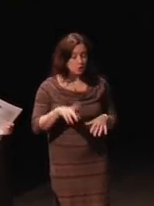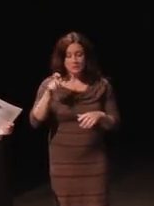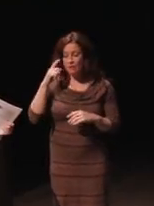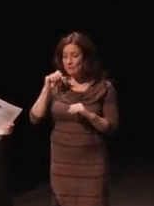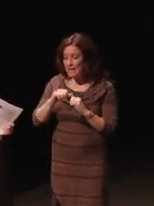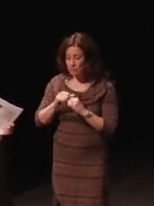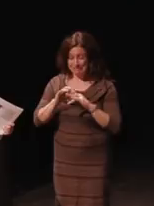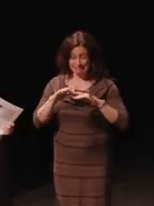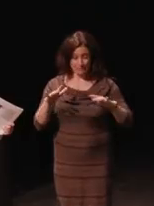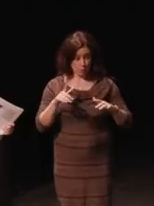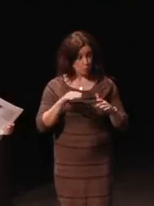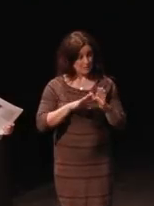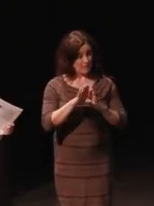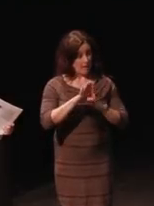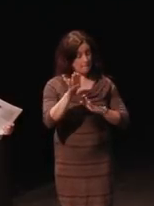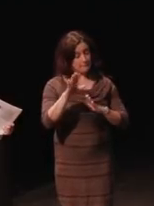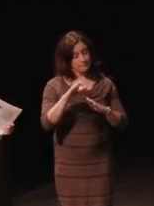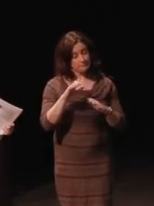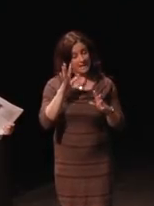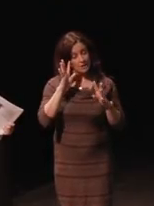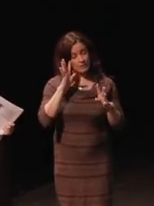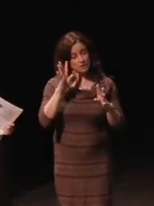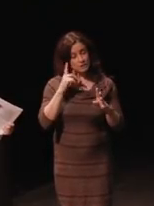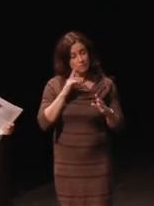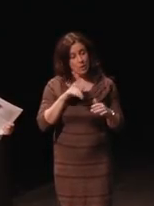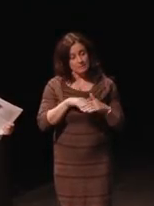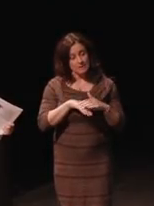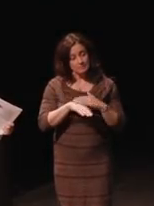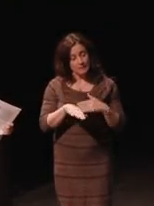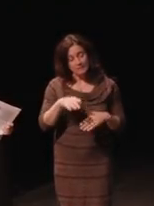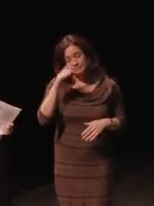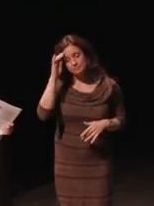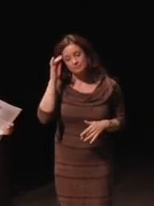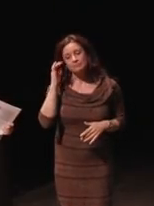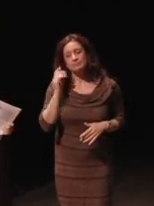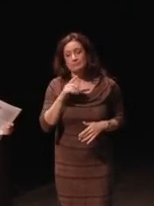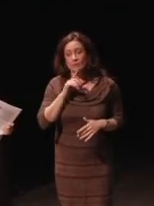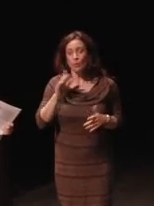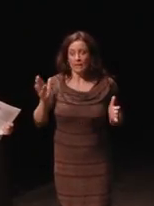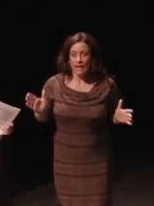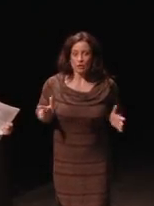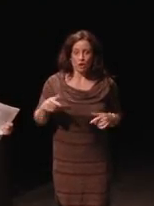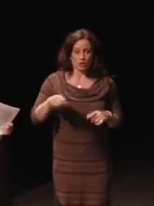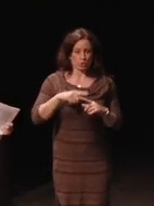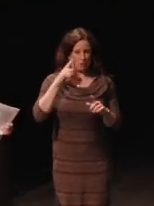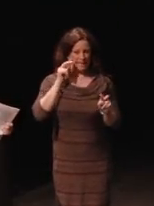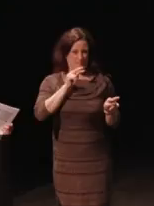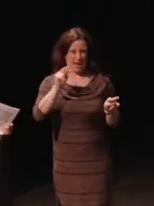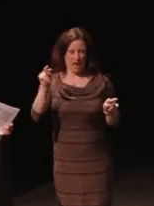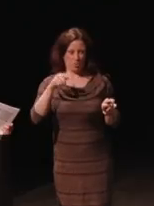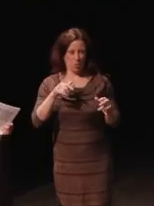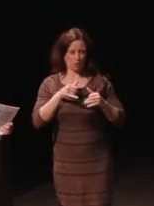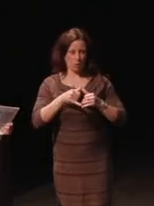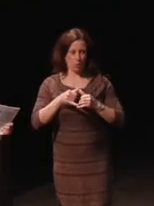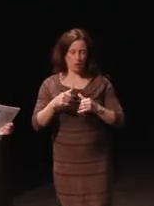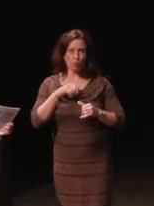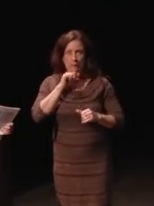that develop innovations for accessibility. I really encourage you to keep an eye on these awards. We love to award them